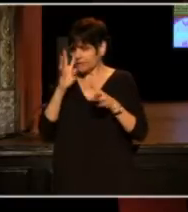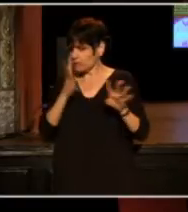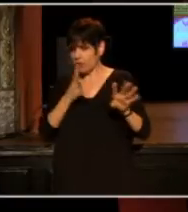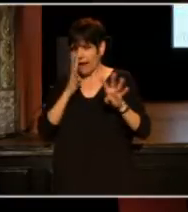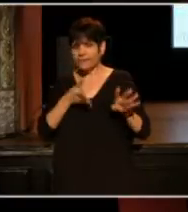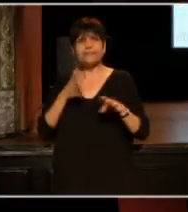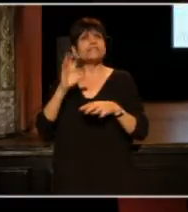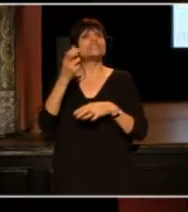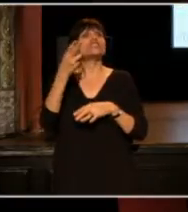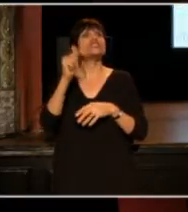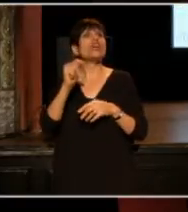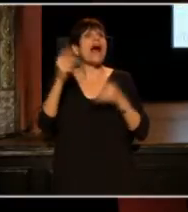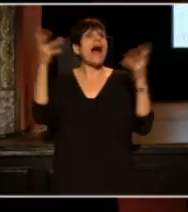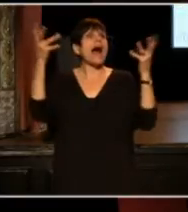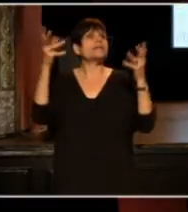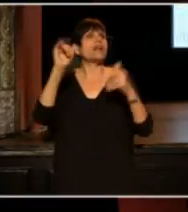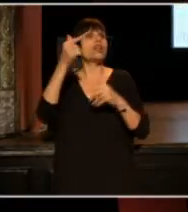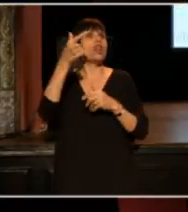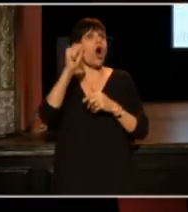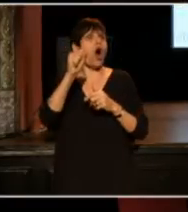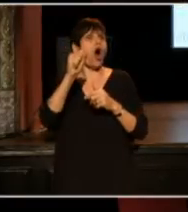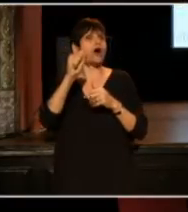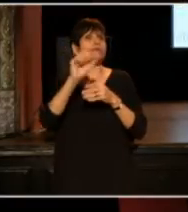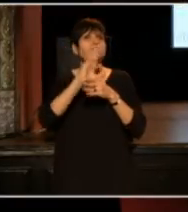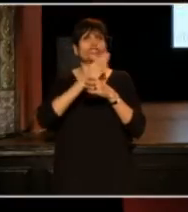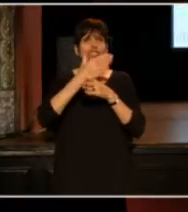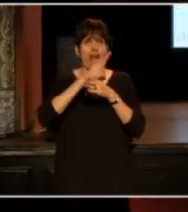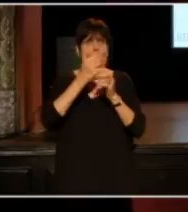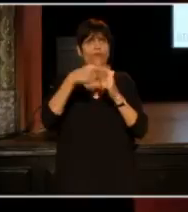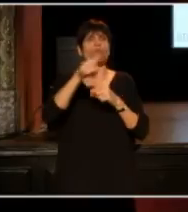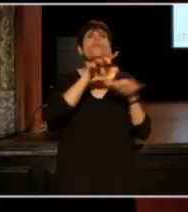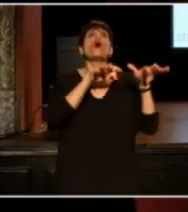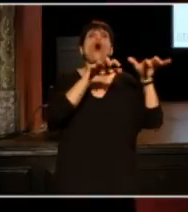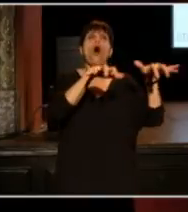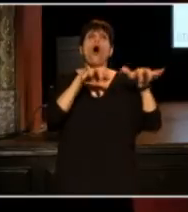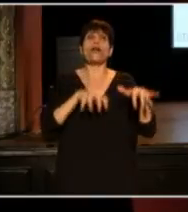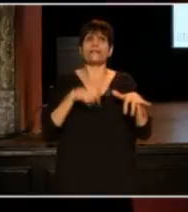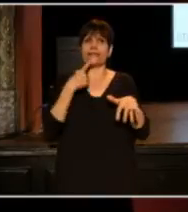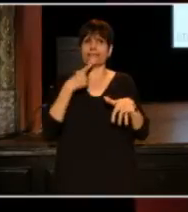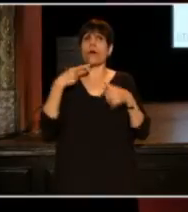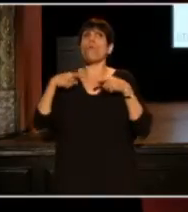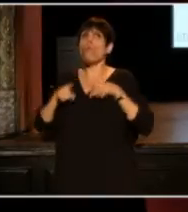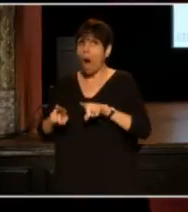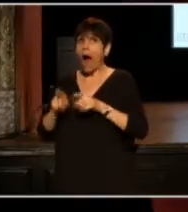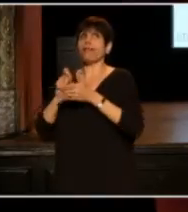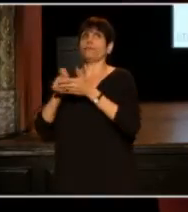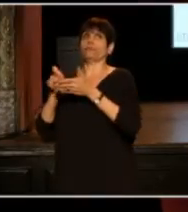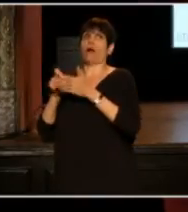So I saved the chat logs and I want to share with you some of what this audience had to say as I was writing this book.